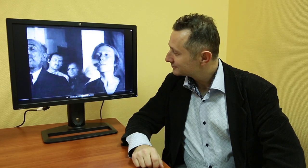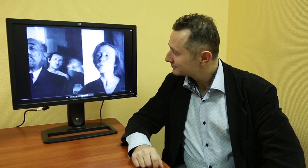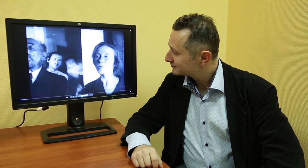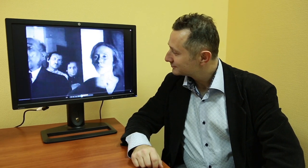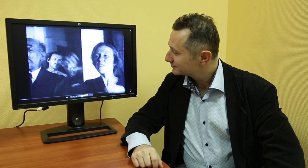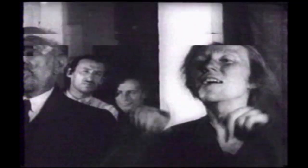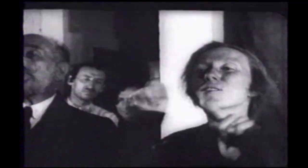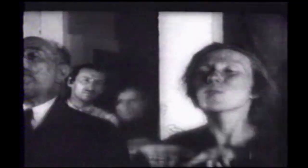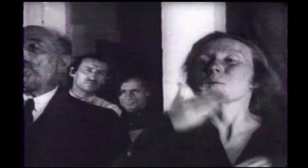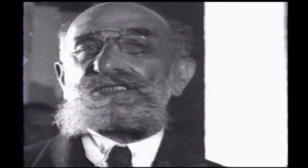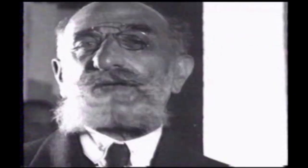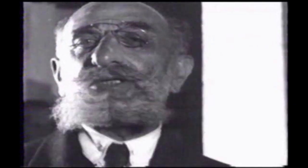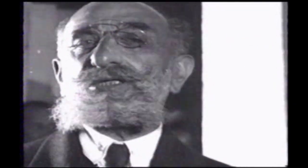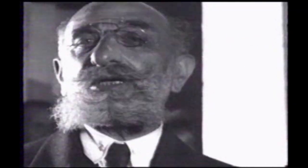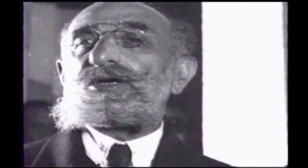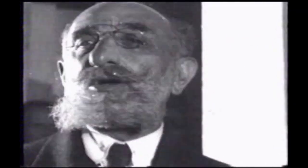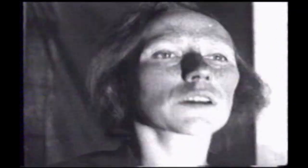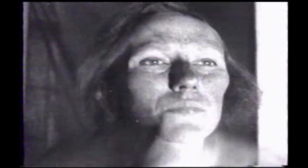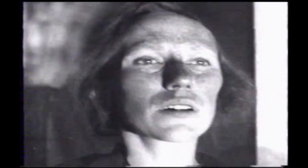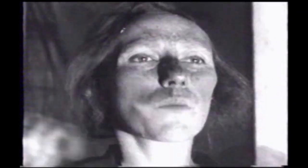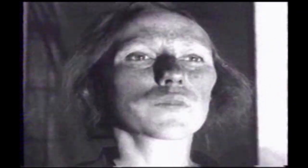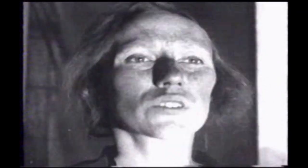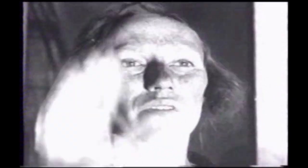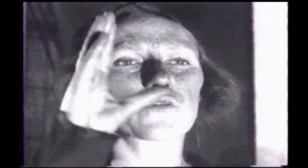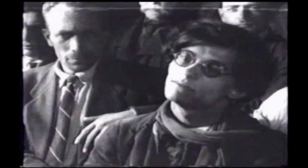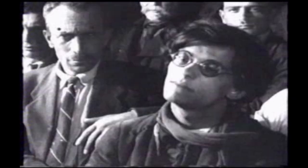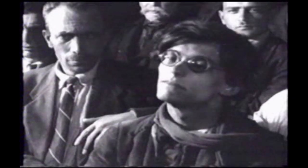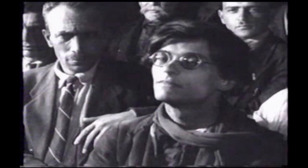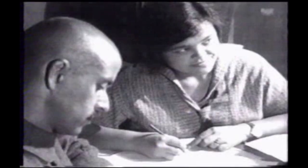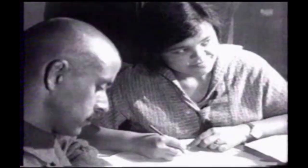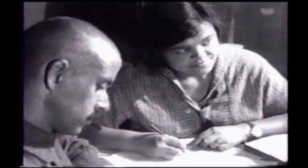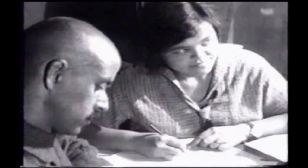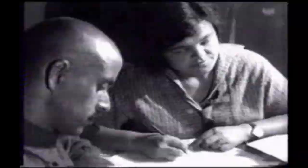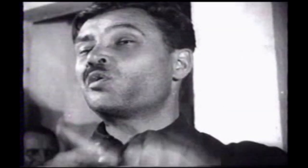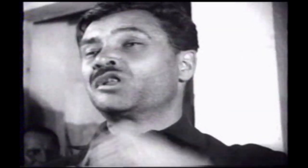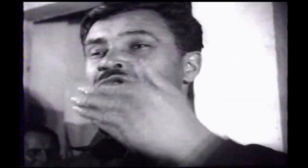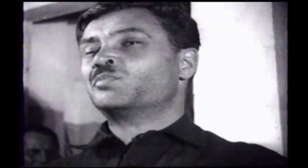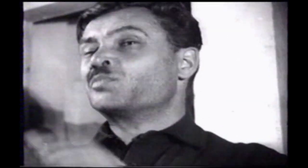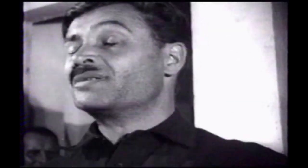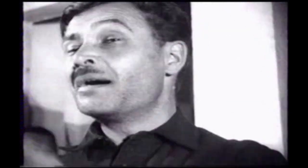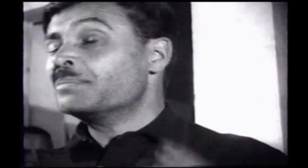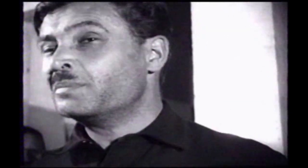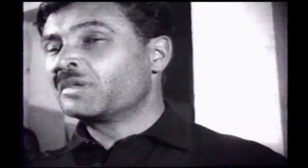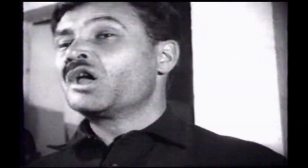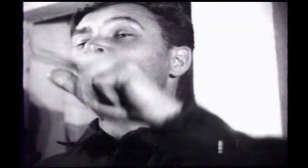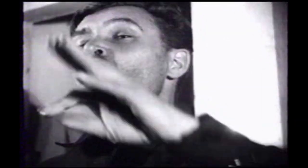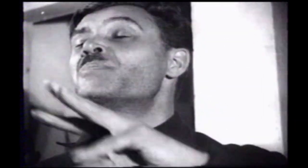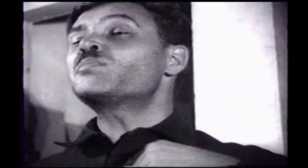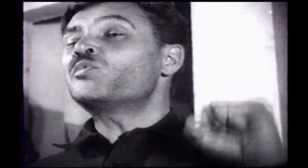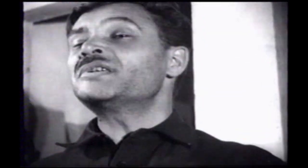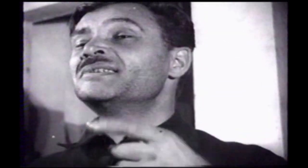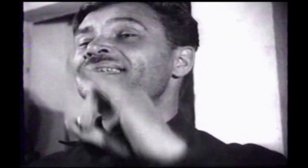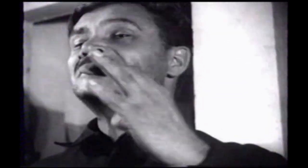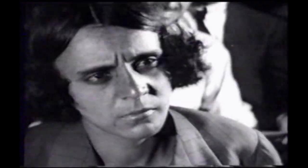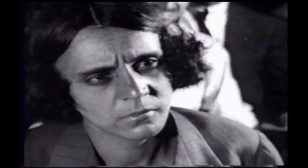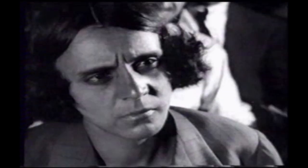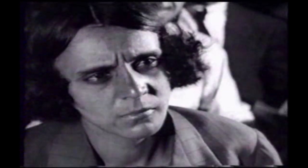(video courtesy of Dr. Victor Palenny, VOG Archives)